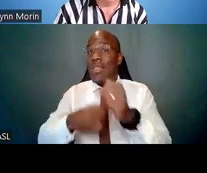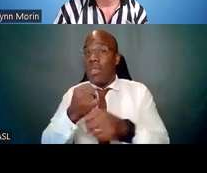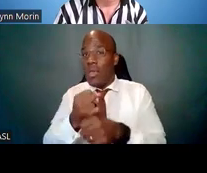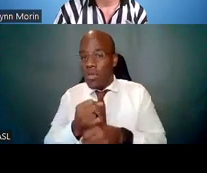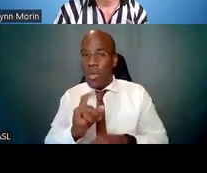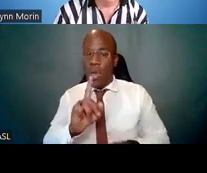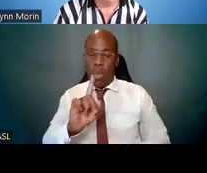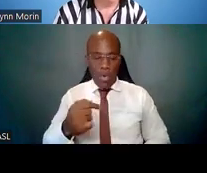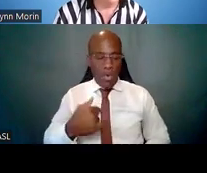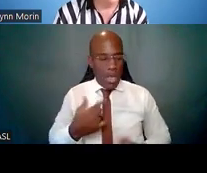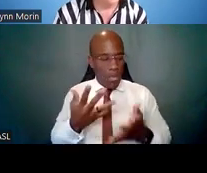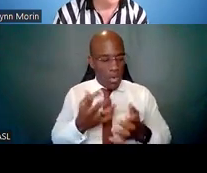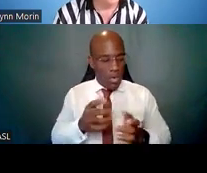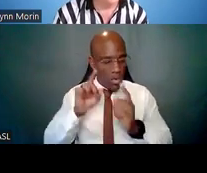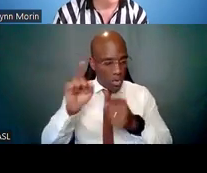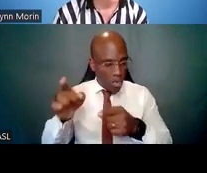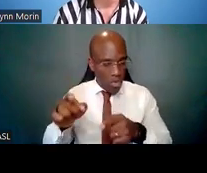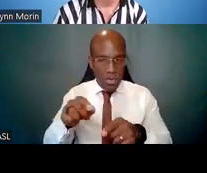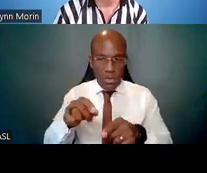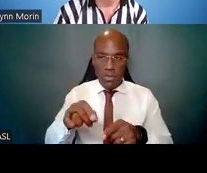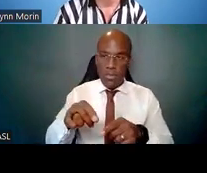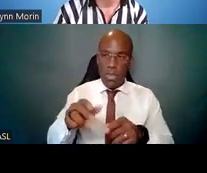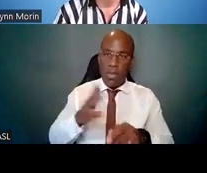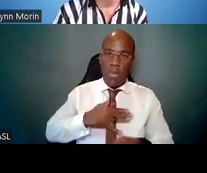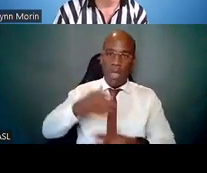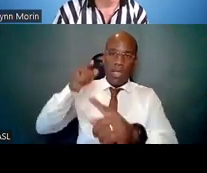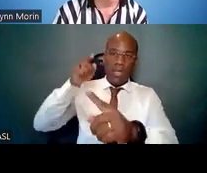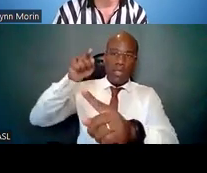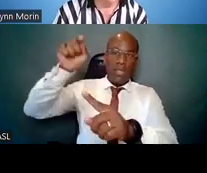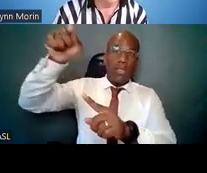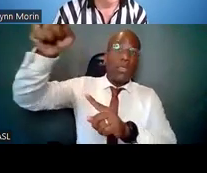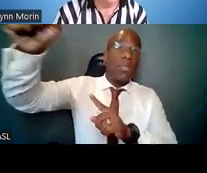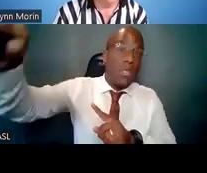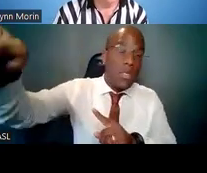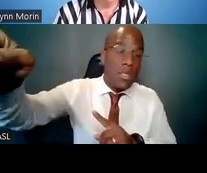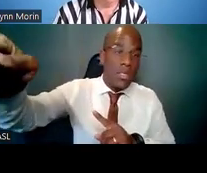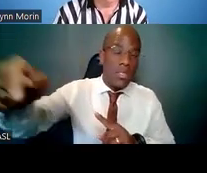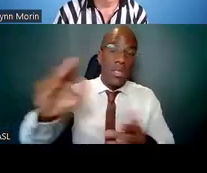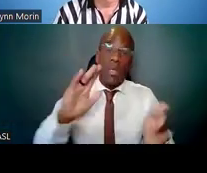Two, where do you want to be as an adult? So the self-assessment can be used